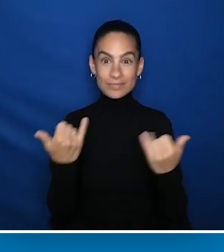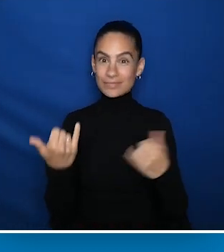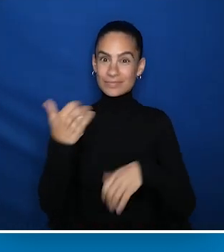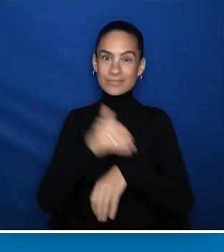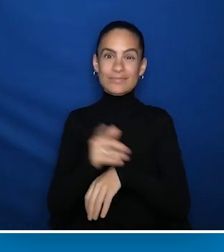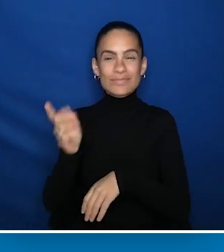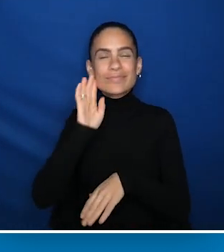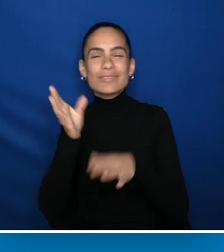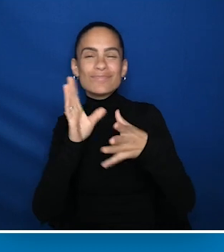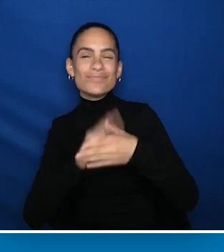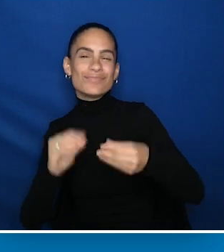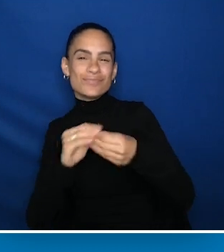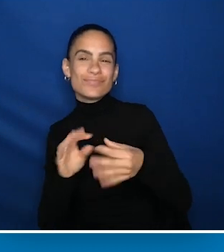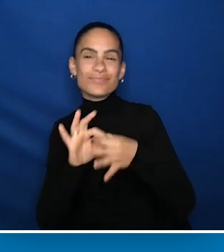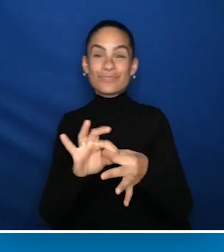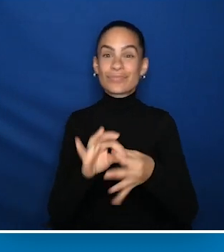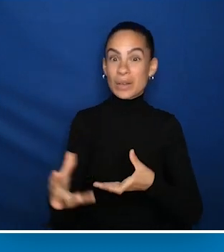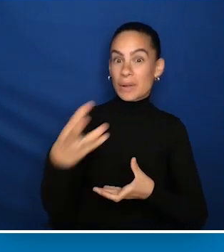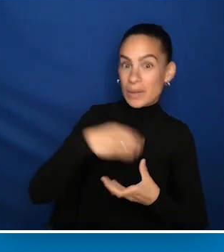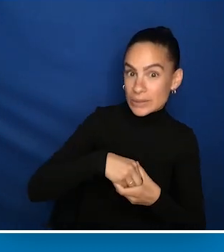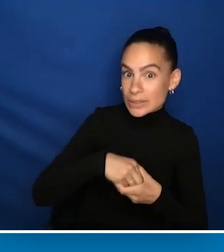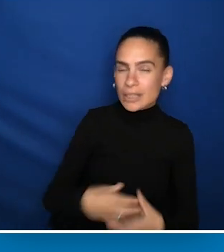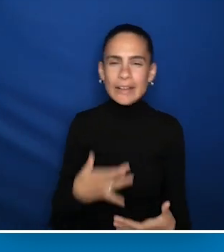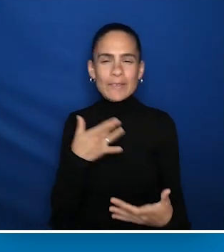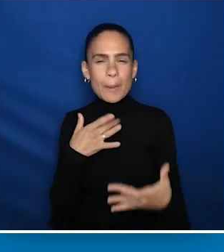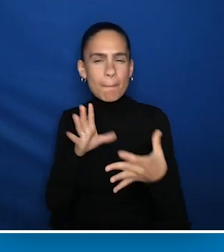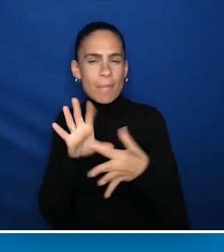And tonight will tell us a tale of inclusion and belonging